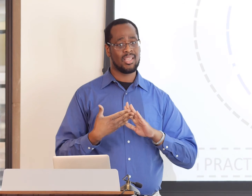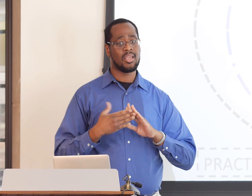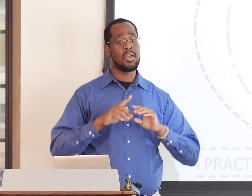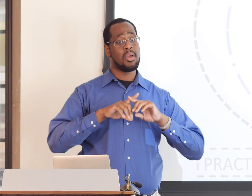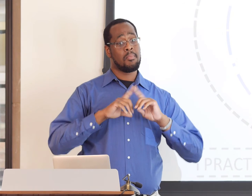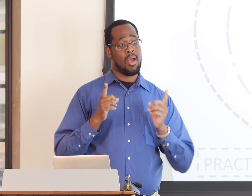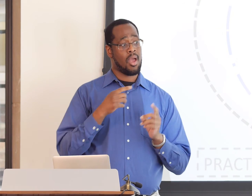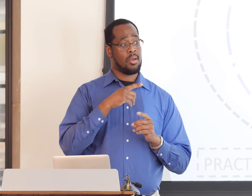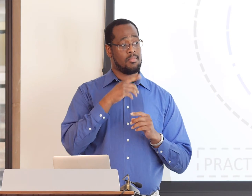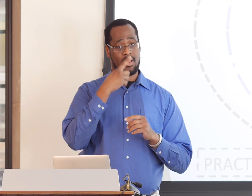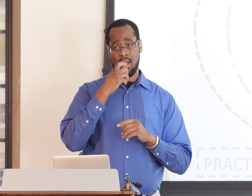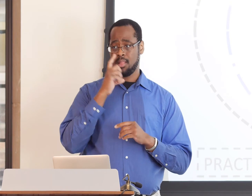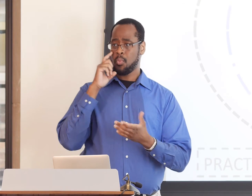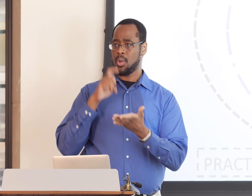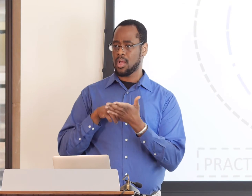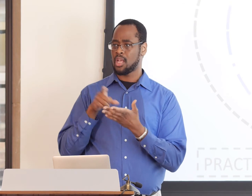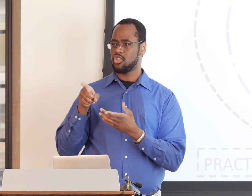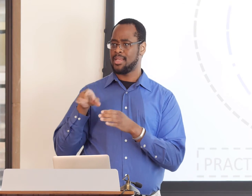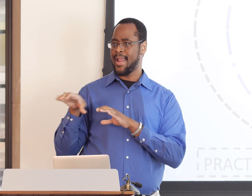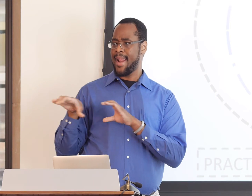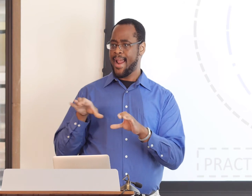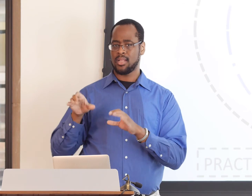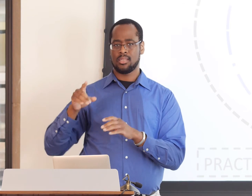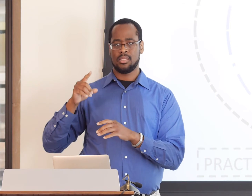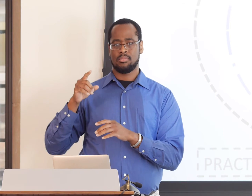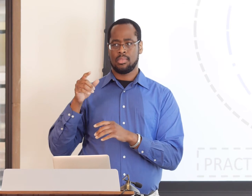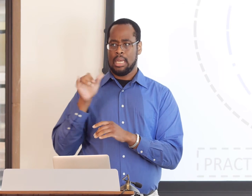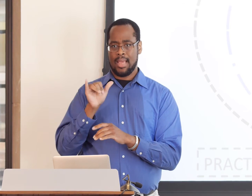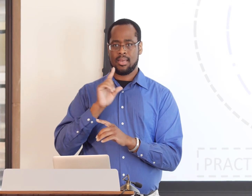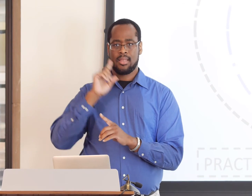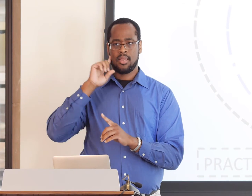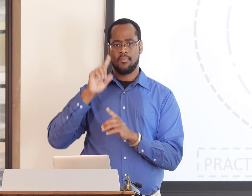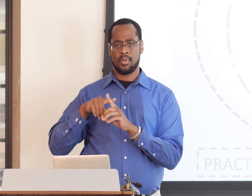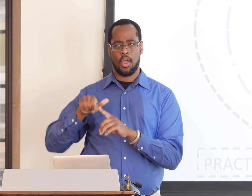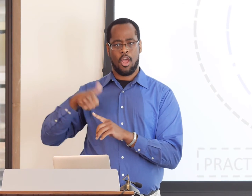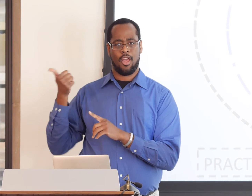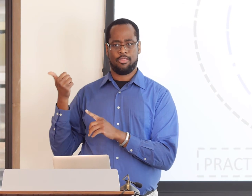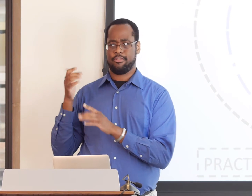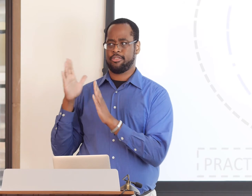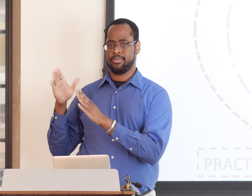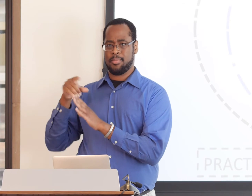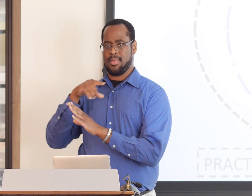So she is a member of the Deaf community, but because she was including